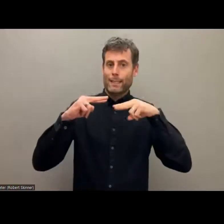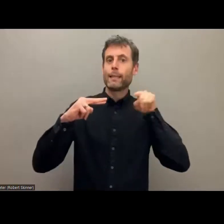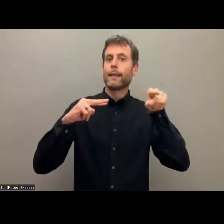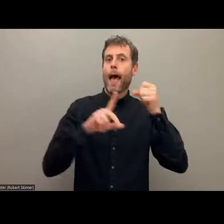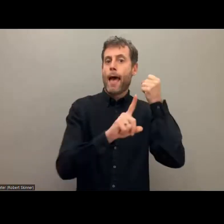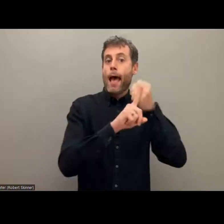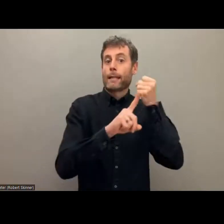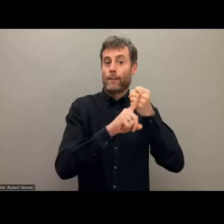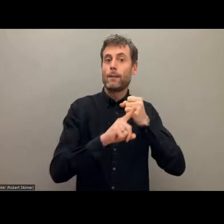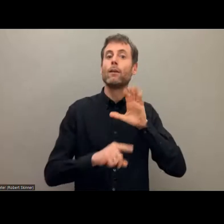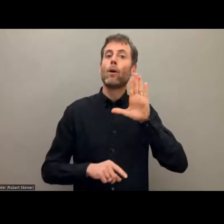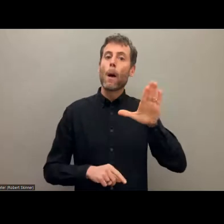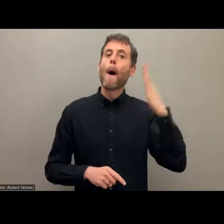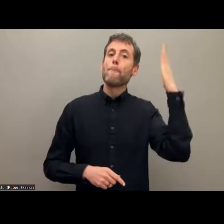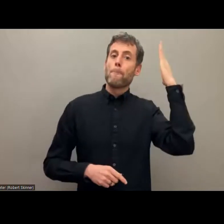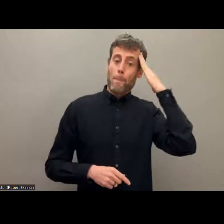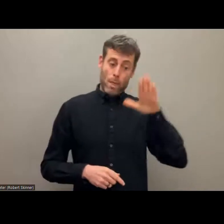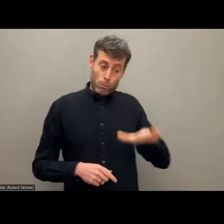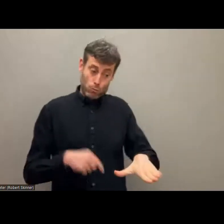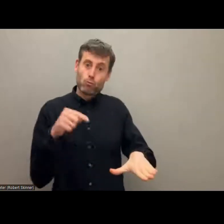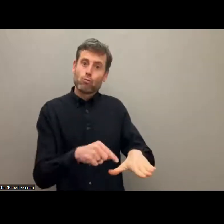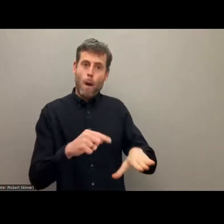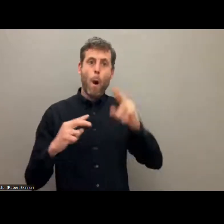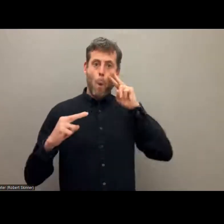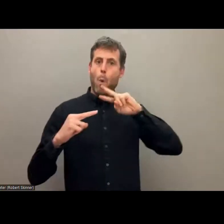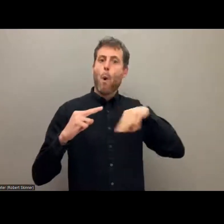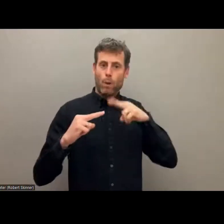of an autistic child and a teacher at the state public network of São